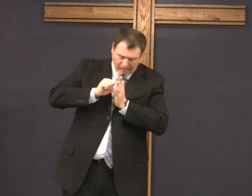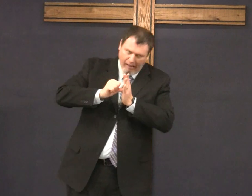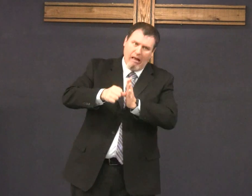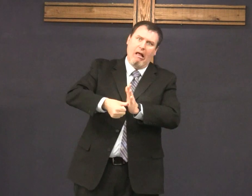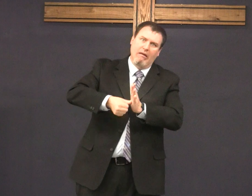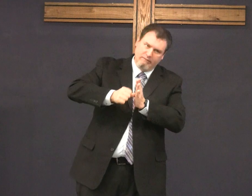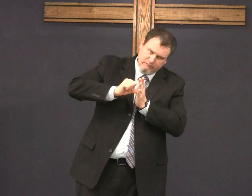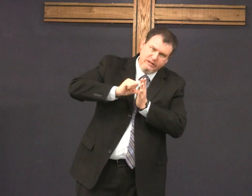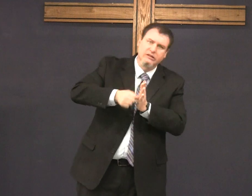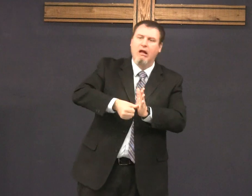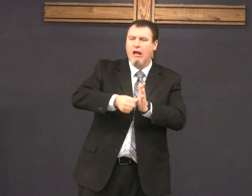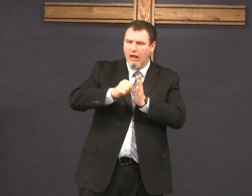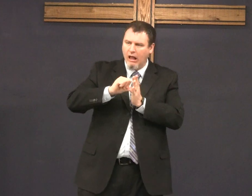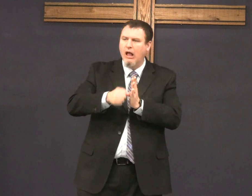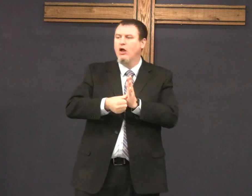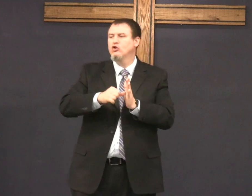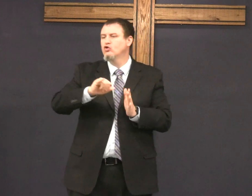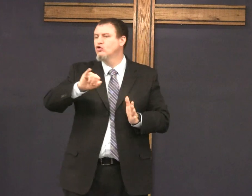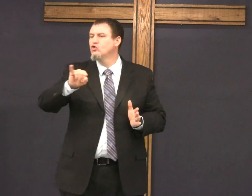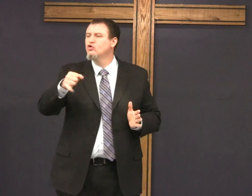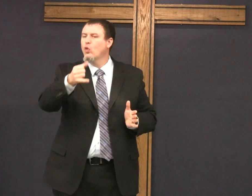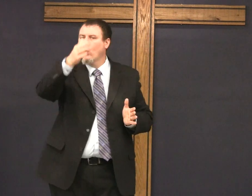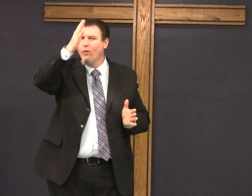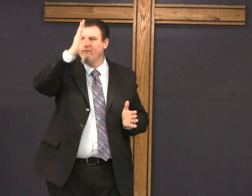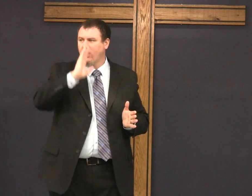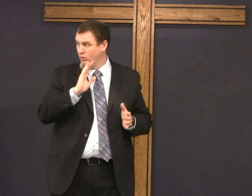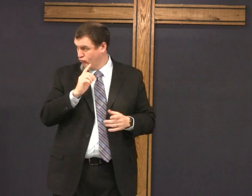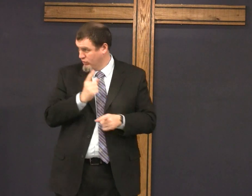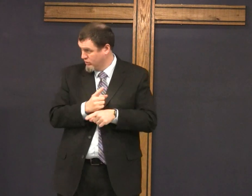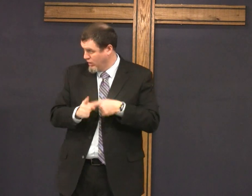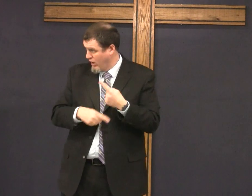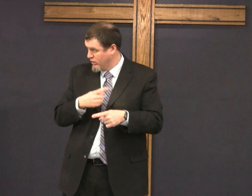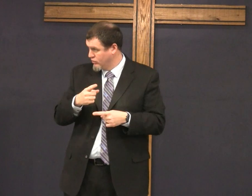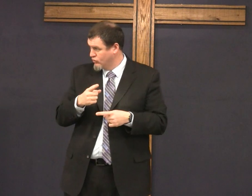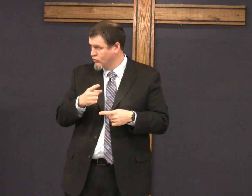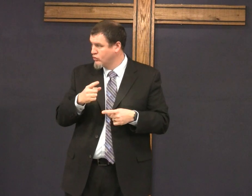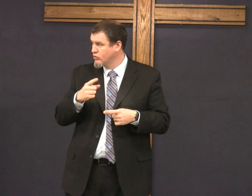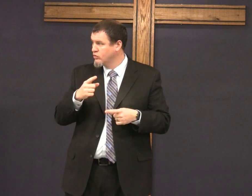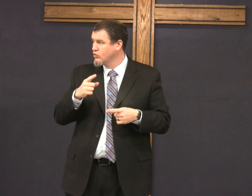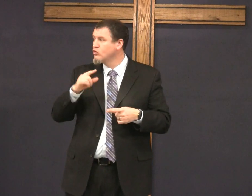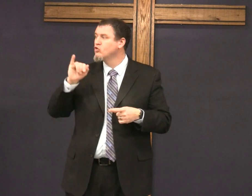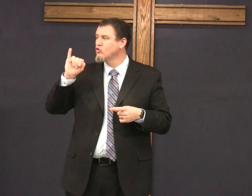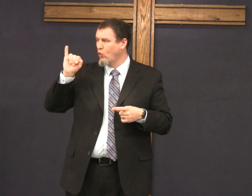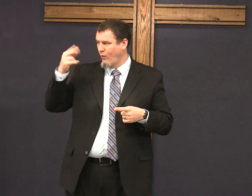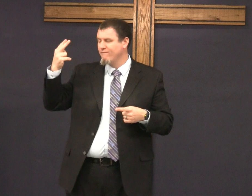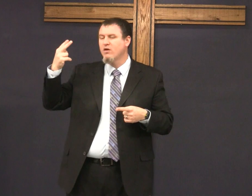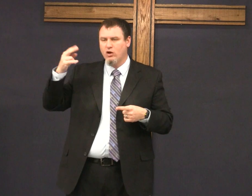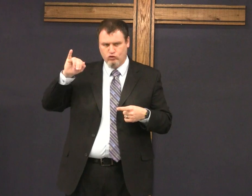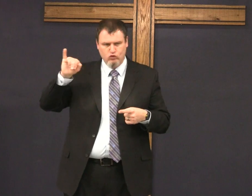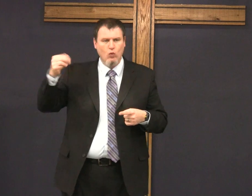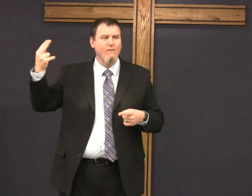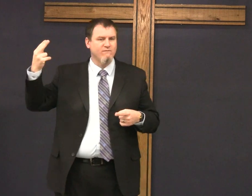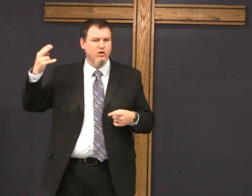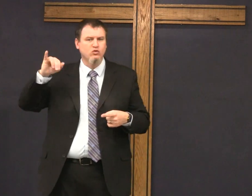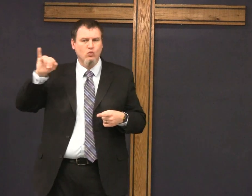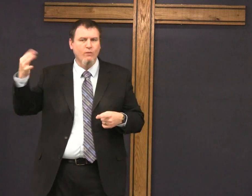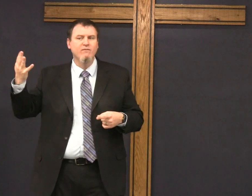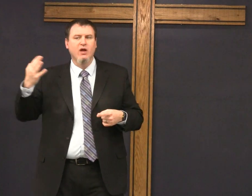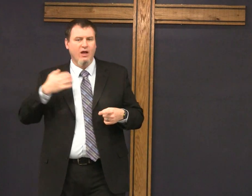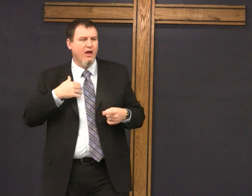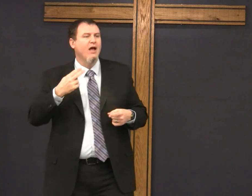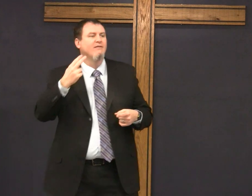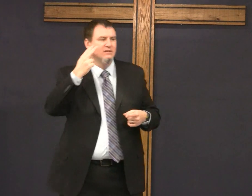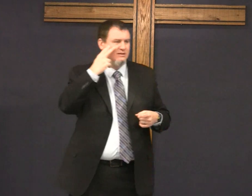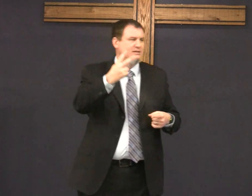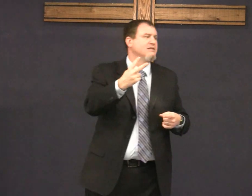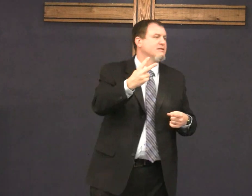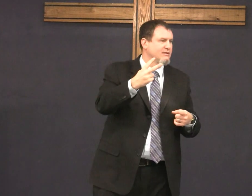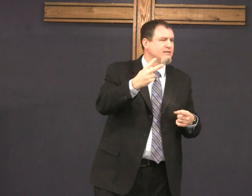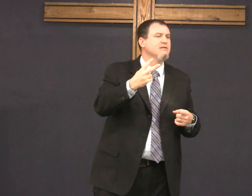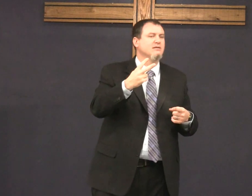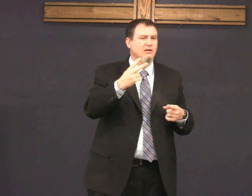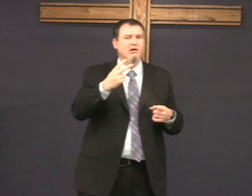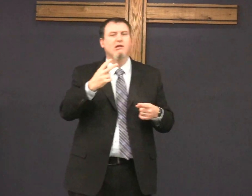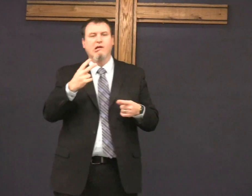and their emphasis on Jehovah God Yahweh Yahweh okay I have seen